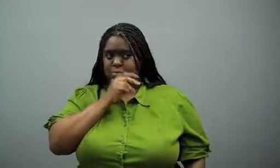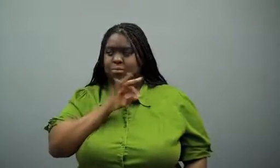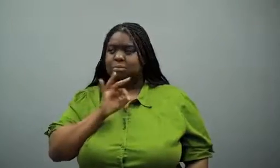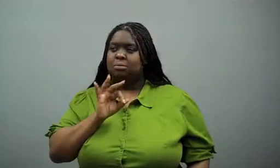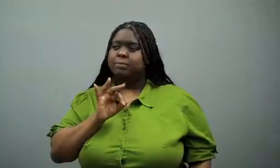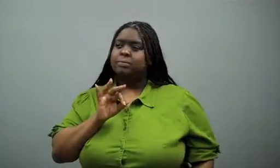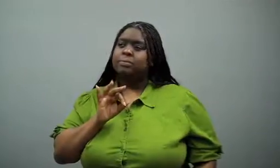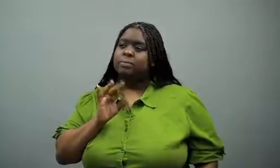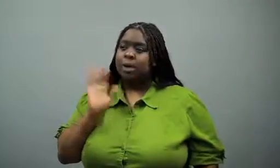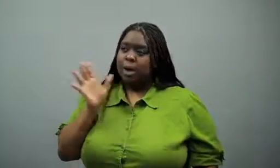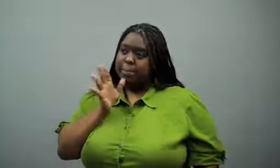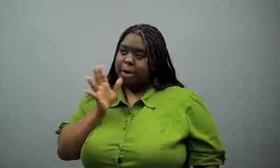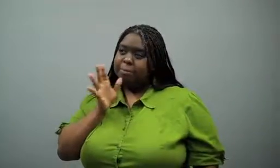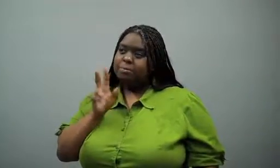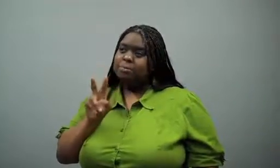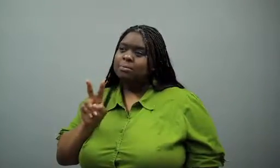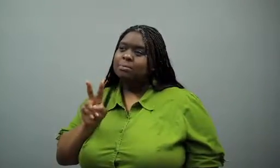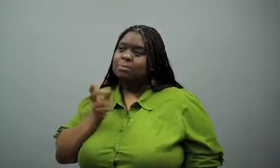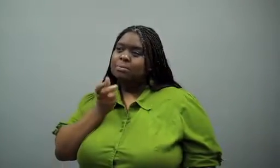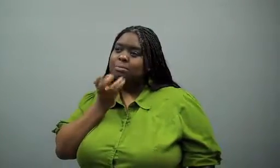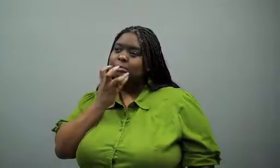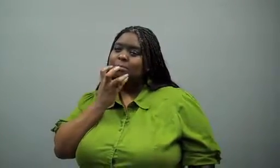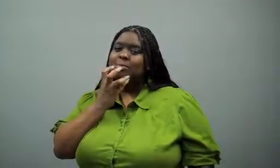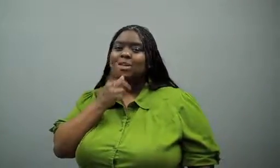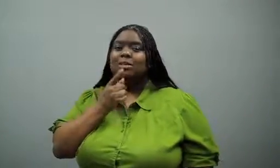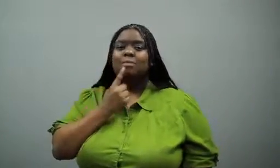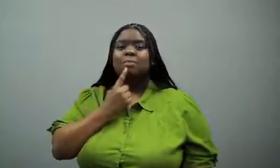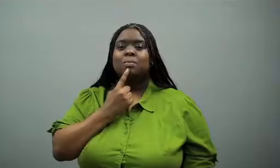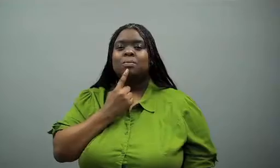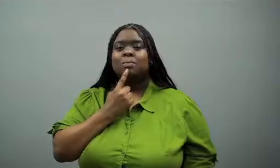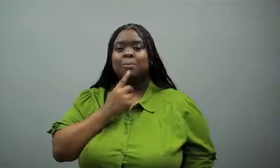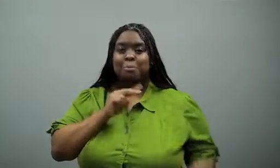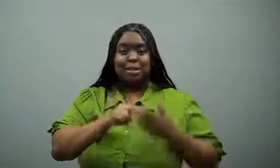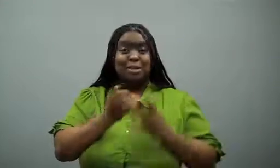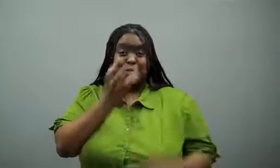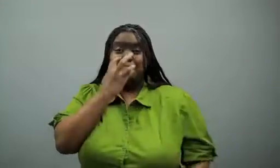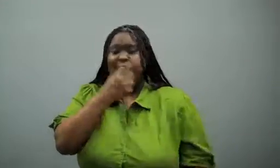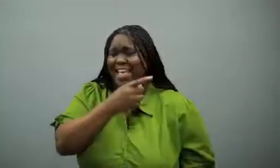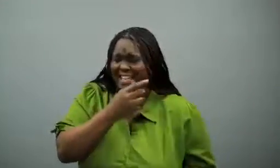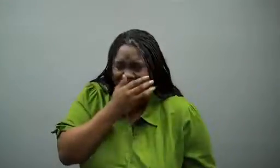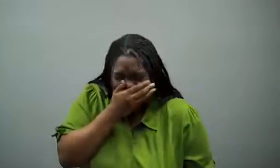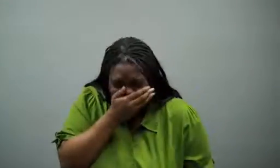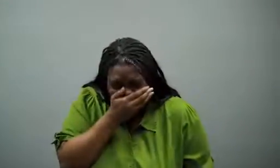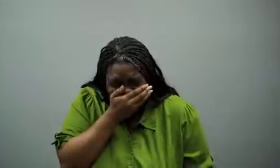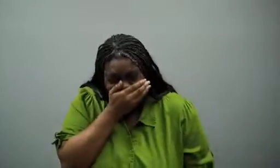She gave her mother a look, and said, "Hi mom."